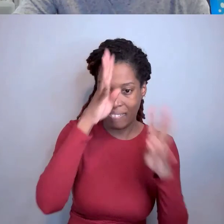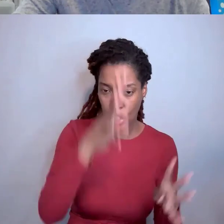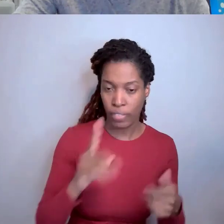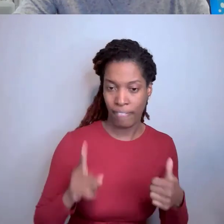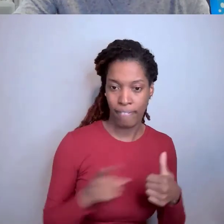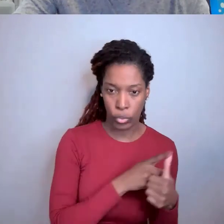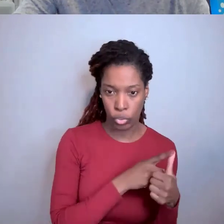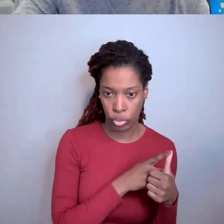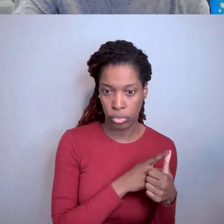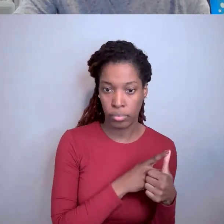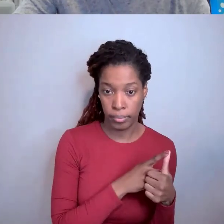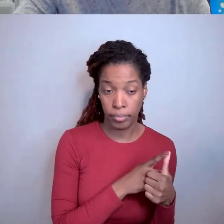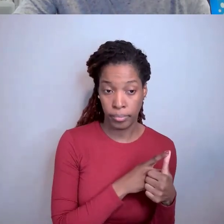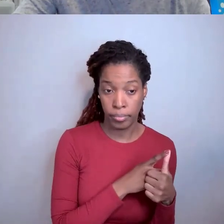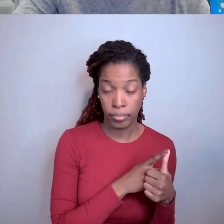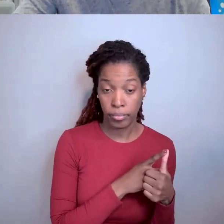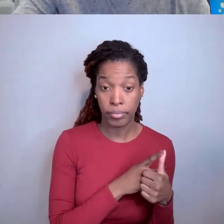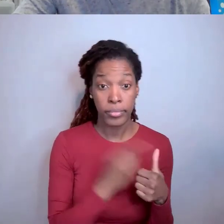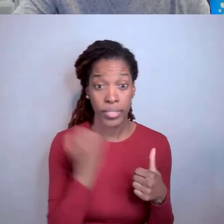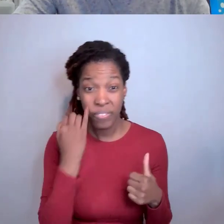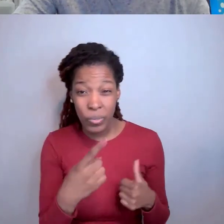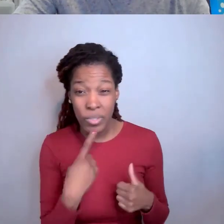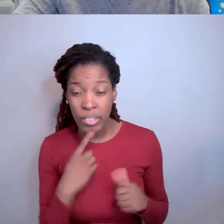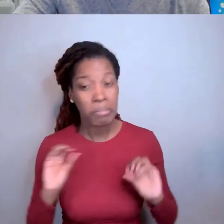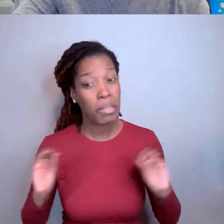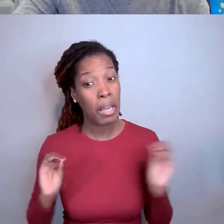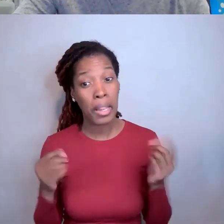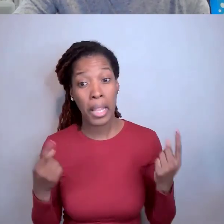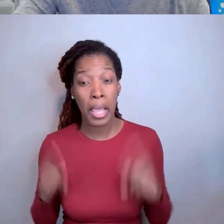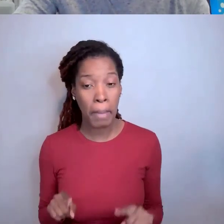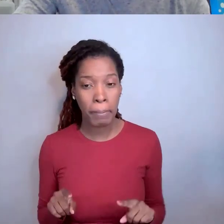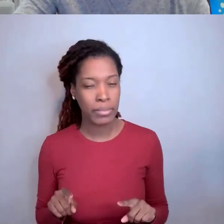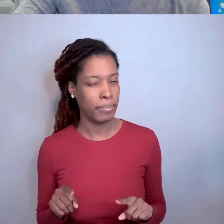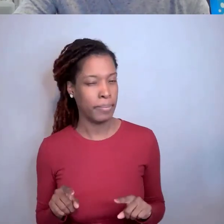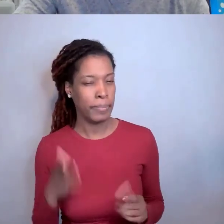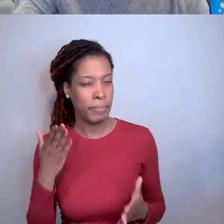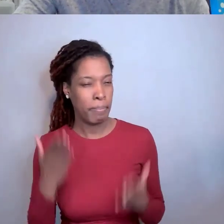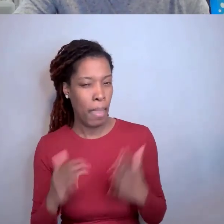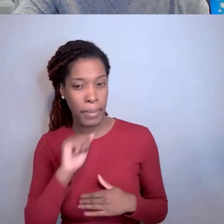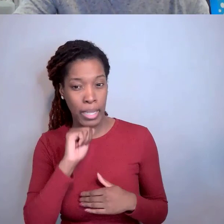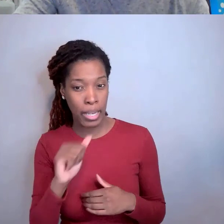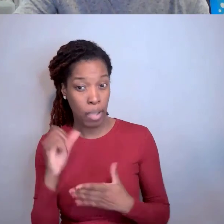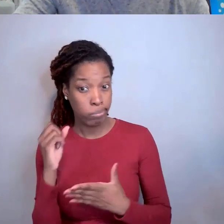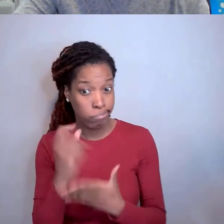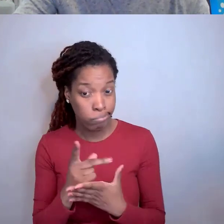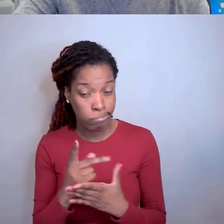So when nothing happened you may not have been granted a patent, but you still have ...